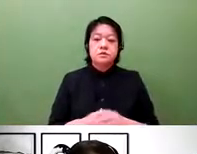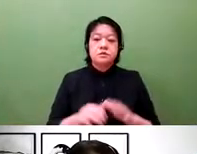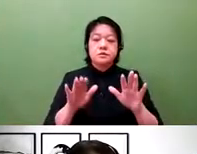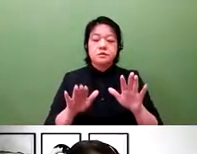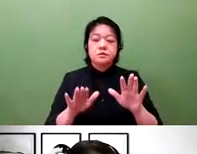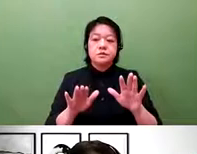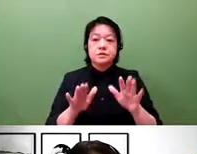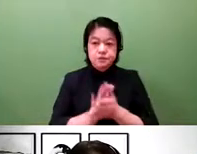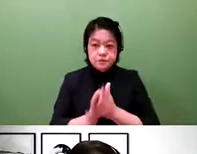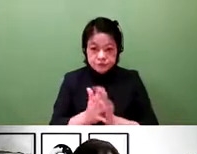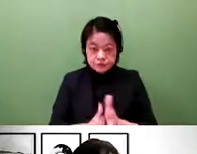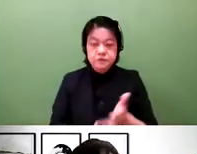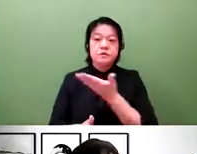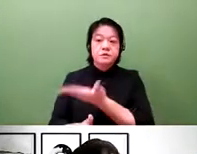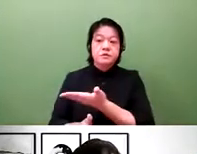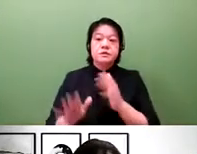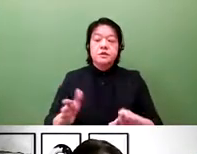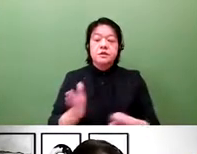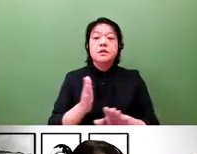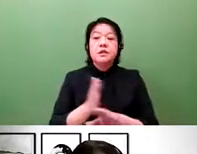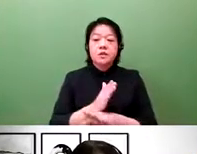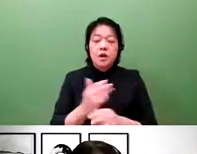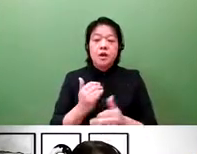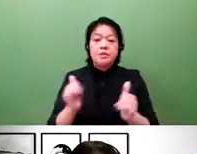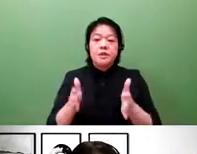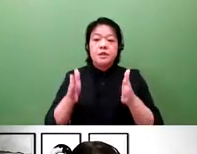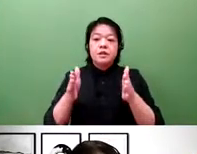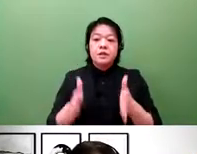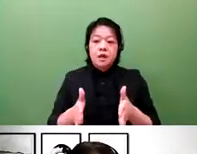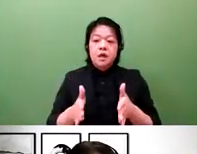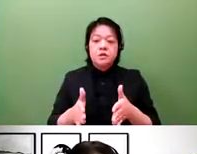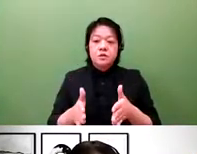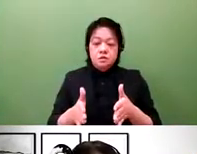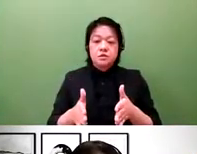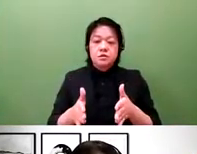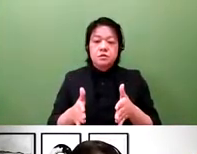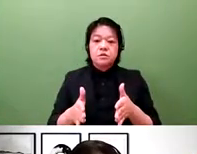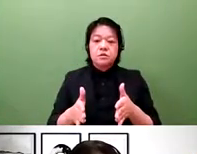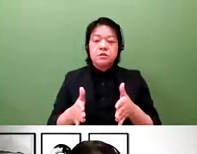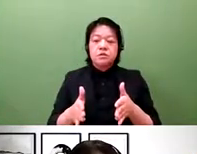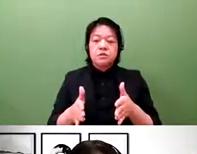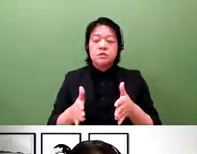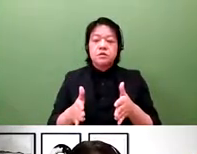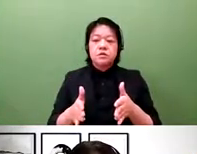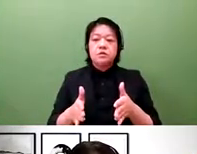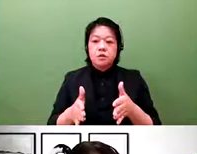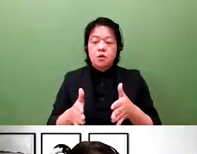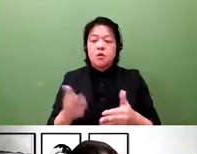Thank you very much. We also find that here in Japan, there are also private sector-led ventures that